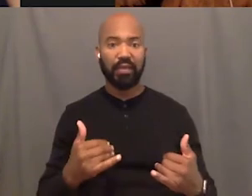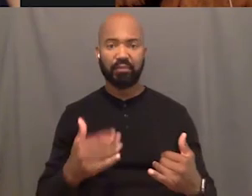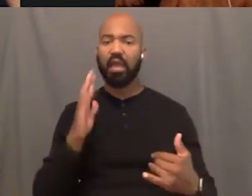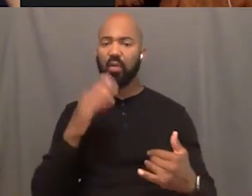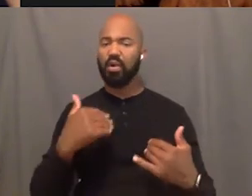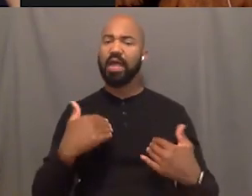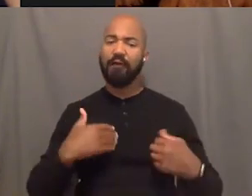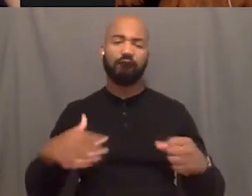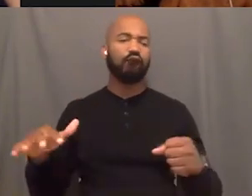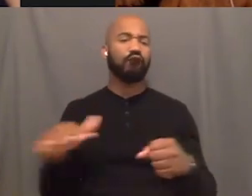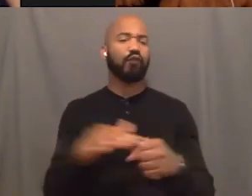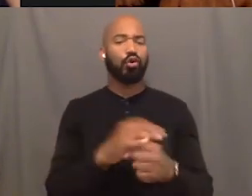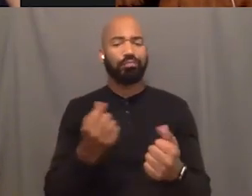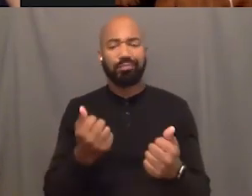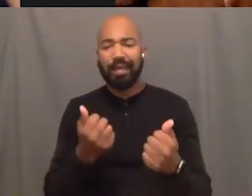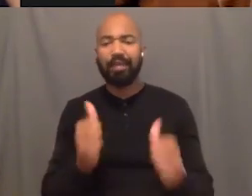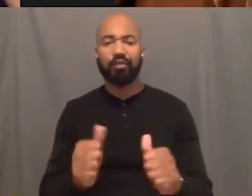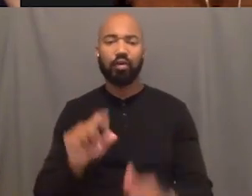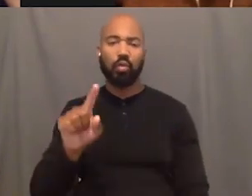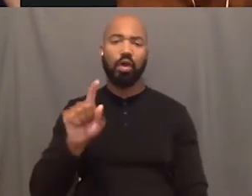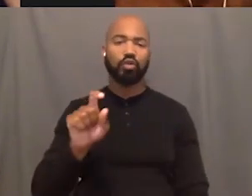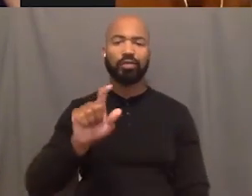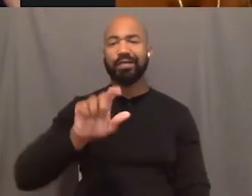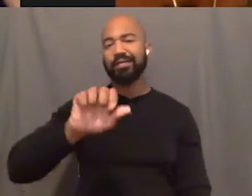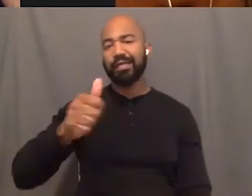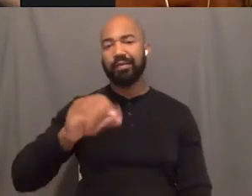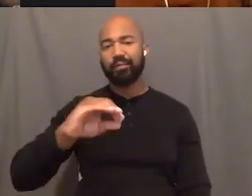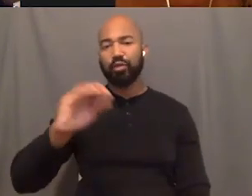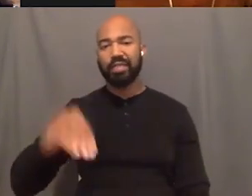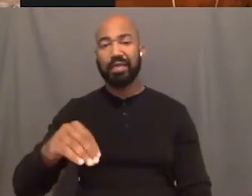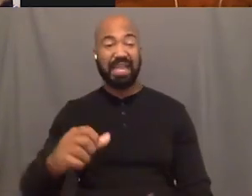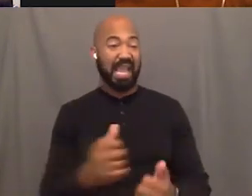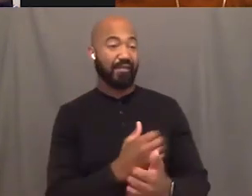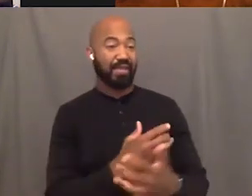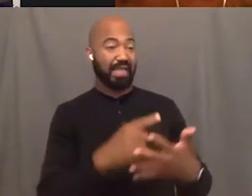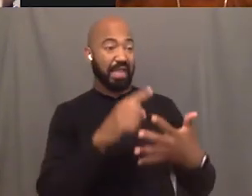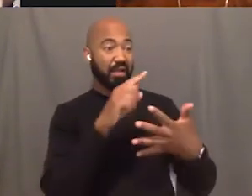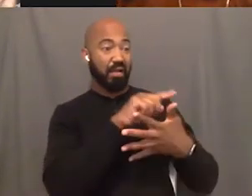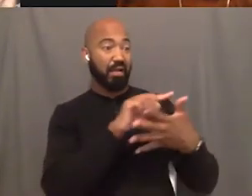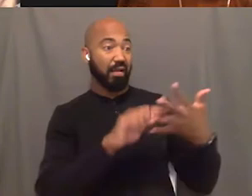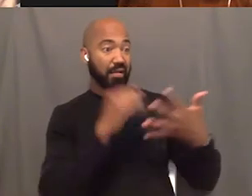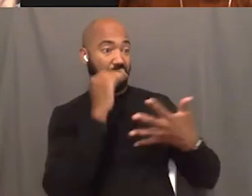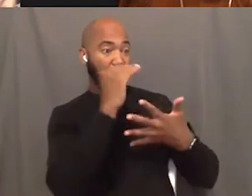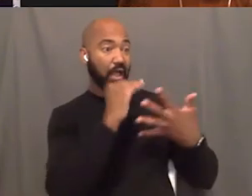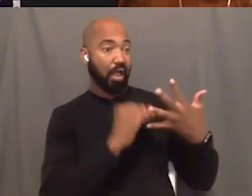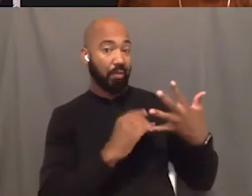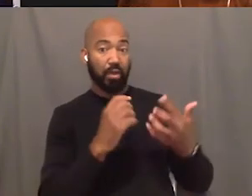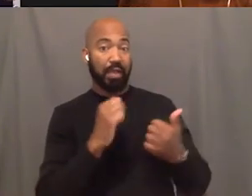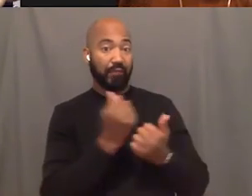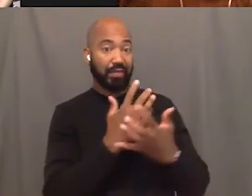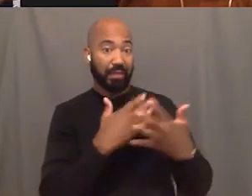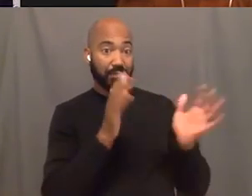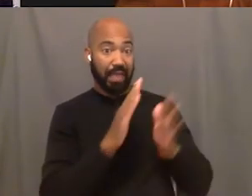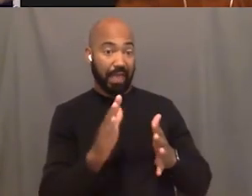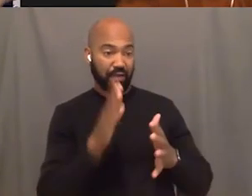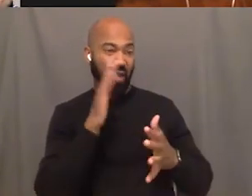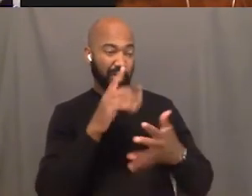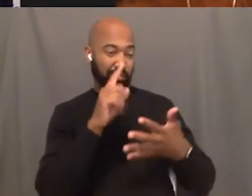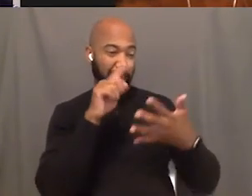I am going to do all my stuff. I'm sending X, Y and Zs. I'm sending, you know, dot my I's and cross my Ts